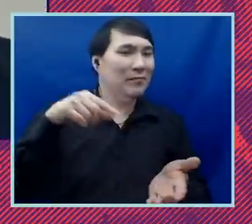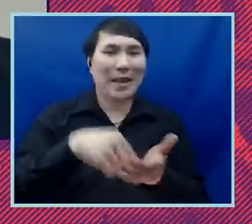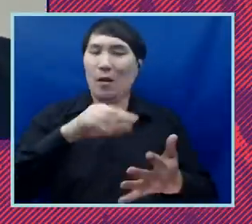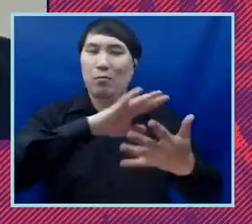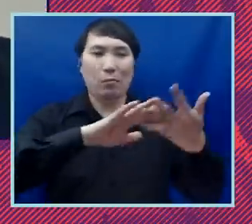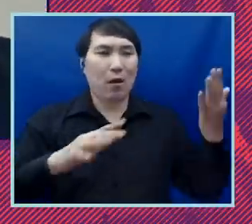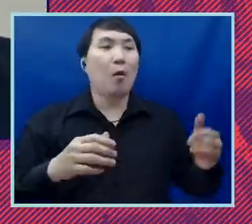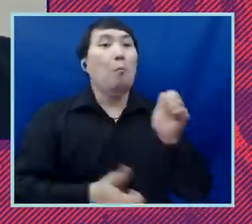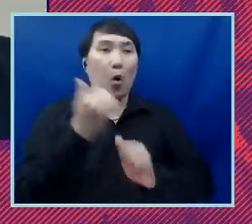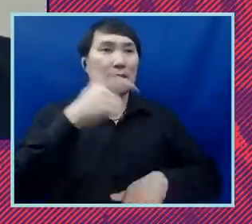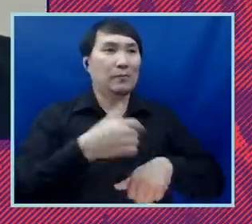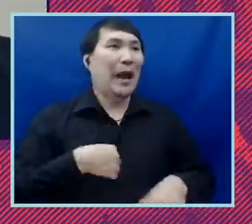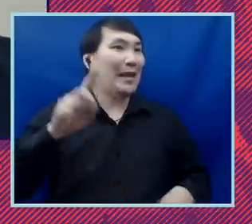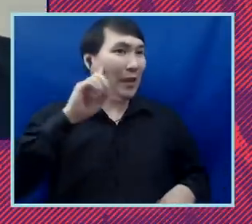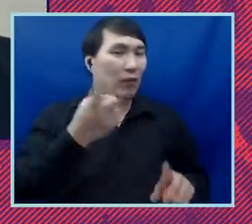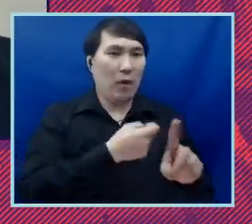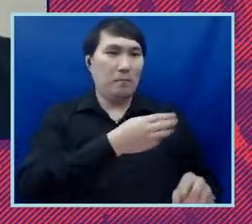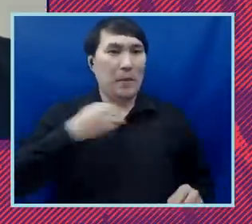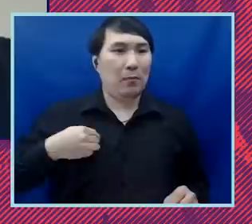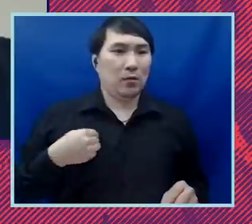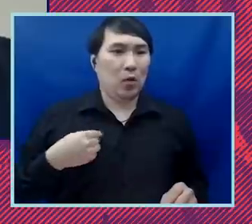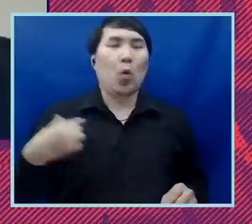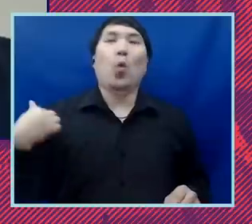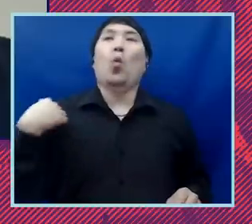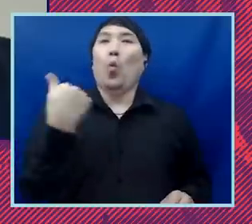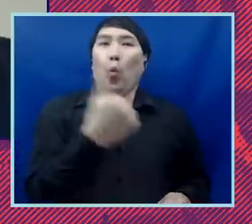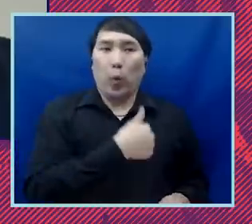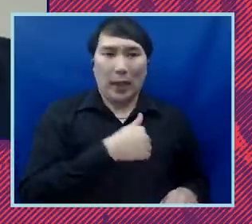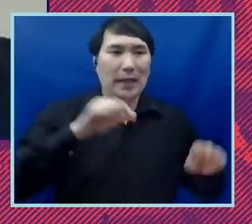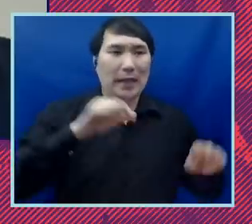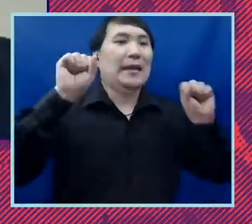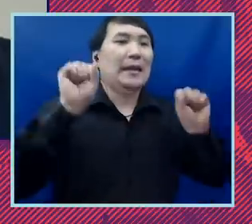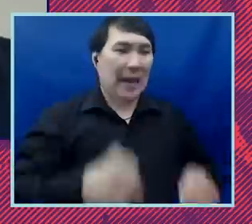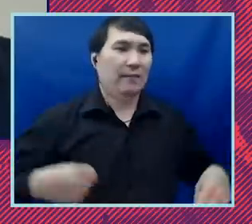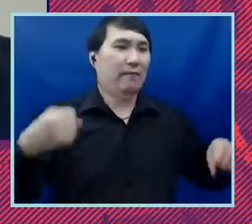coalition partners is that we can do battle everywhere as the aclu they are so excited